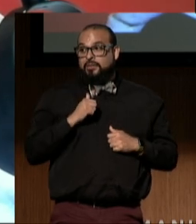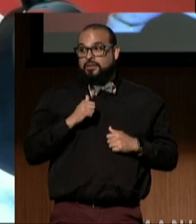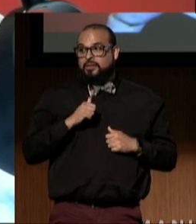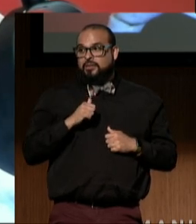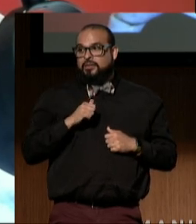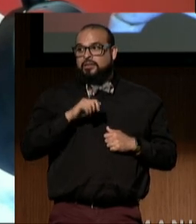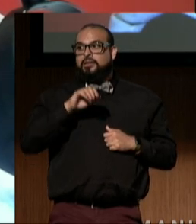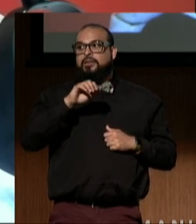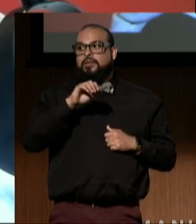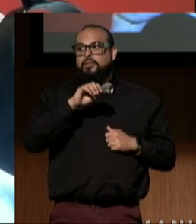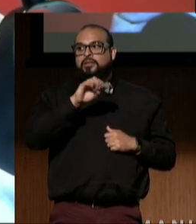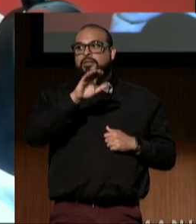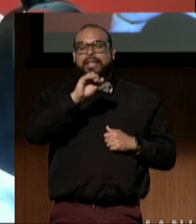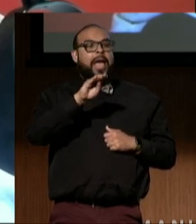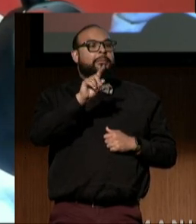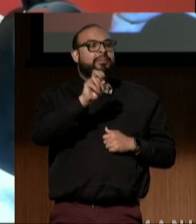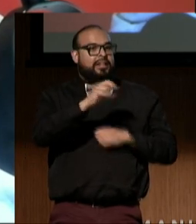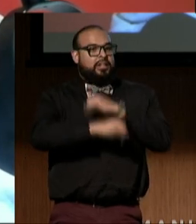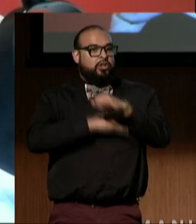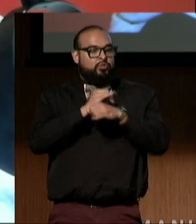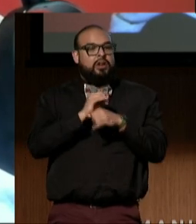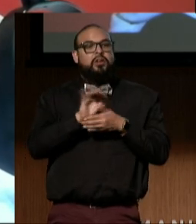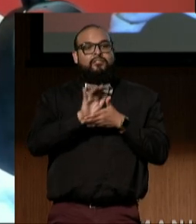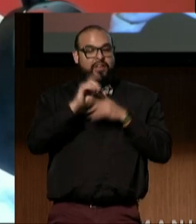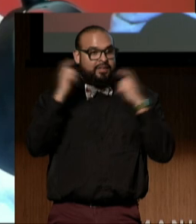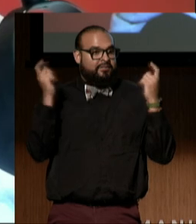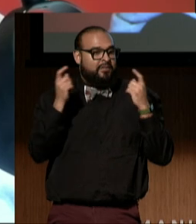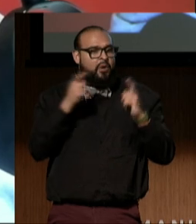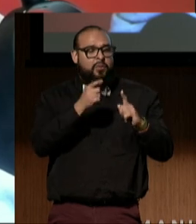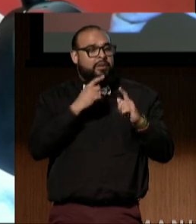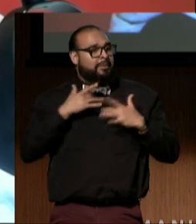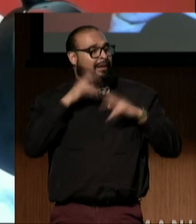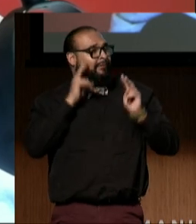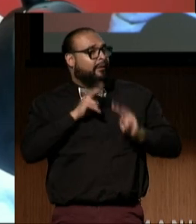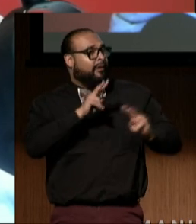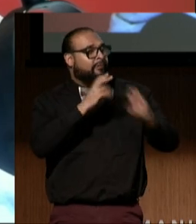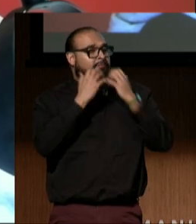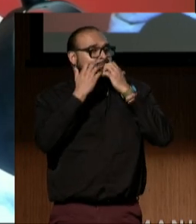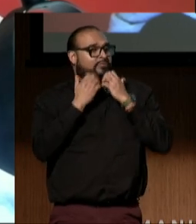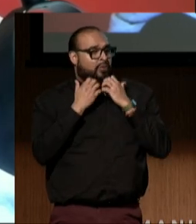which is a highly regarded and beloved documentary film festival.